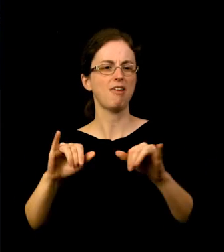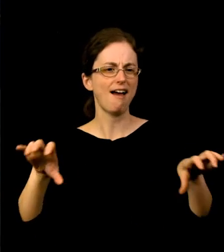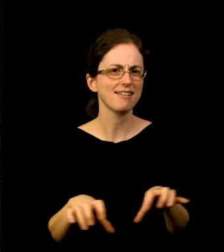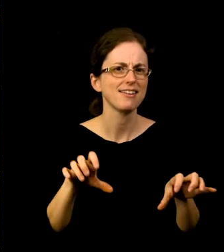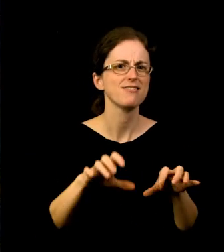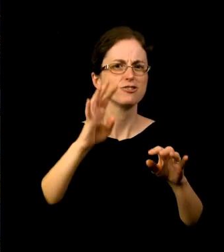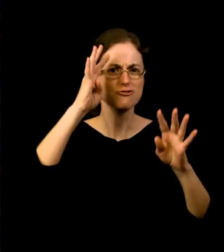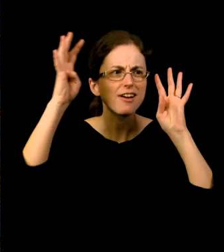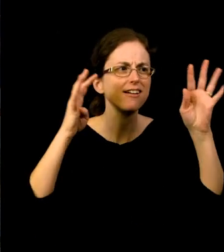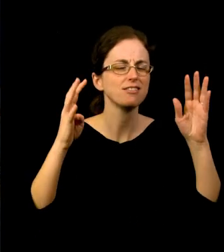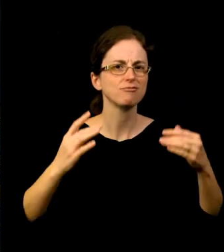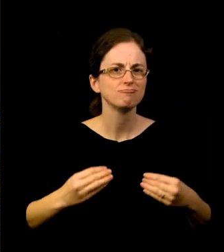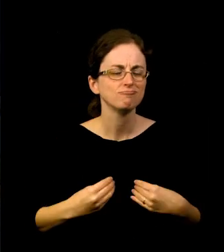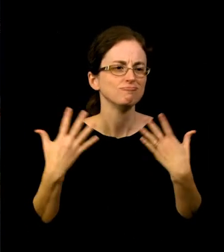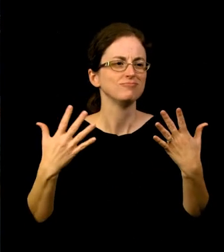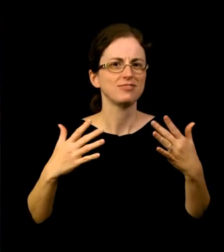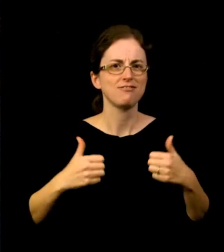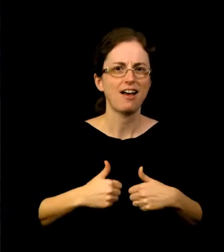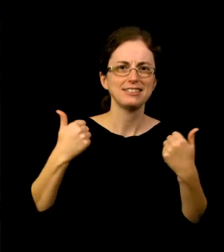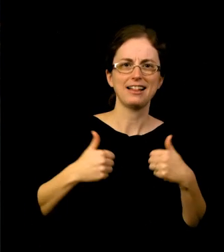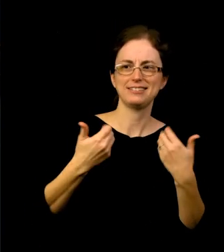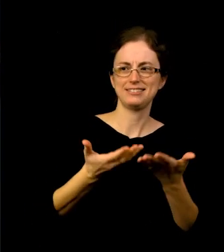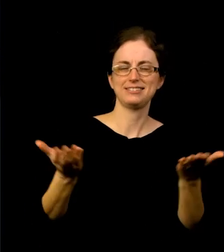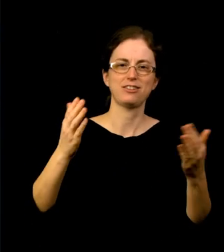from the past, present, and into the future of Portland,